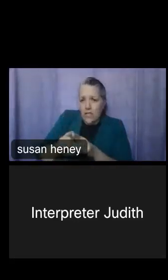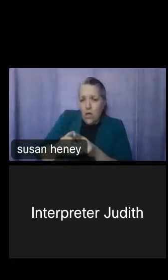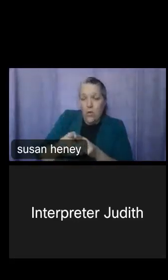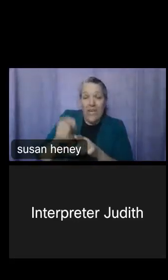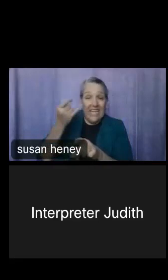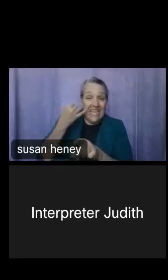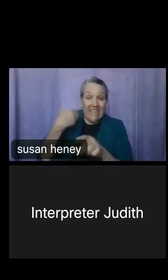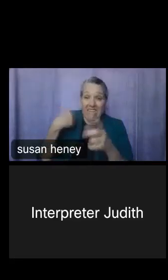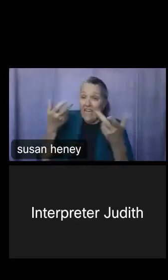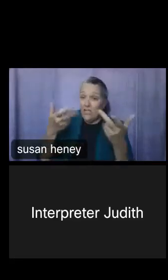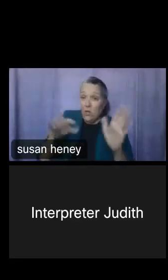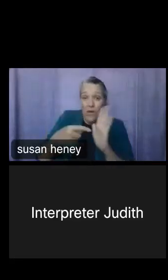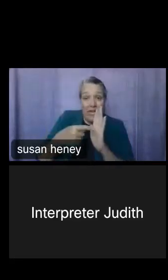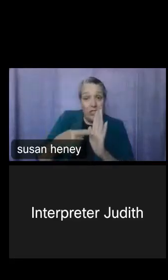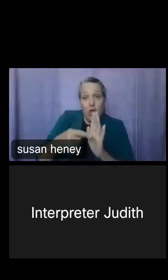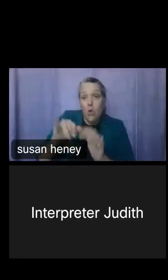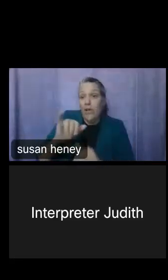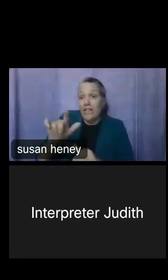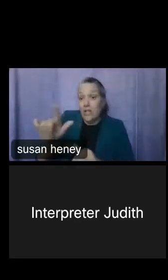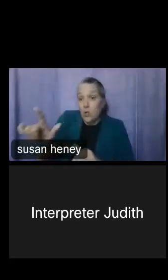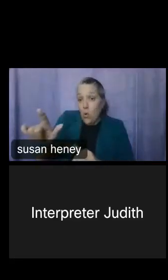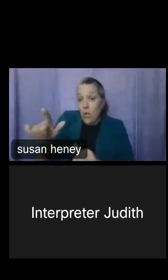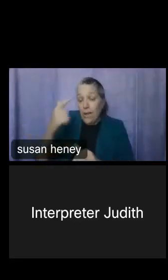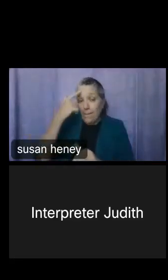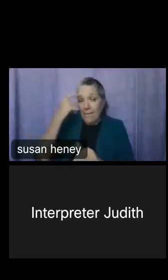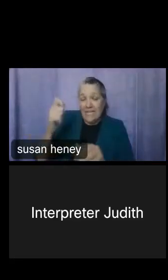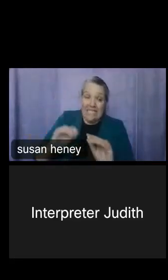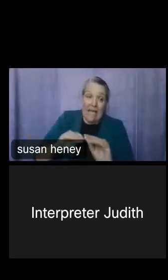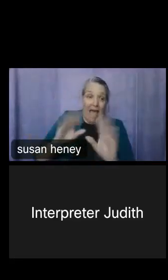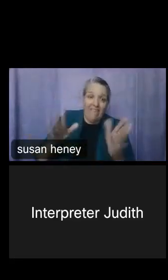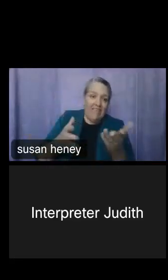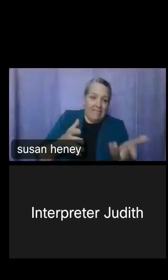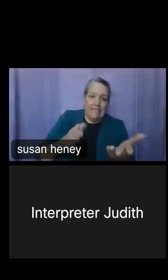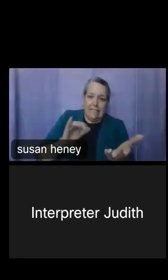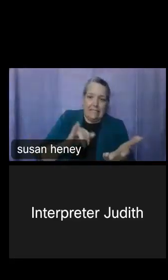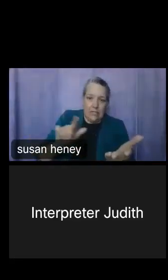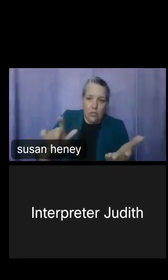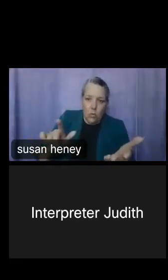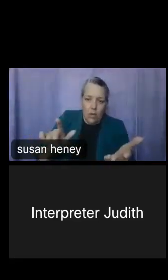to show Illinois, because it's obvious that this is Illinois, you can also move things